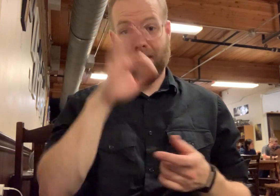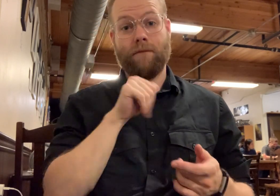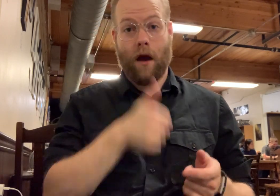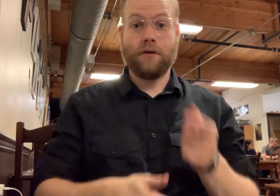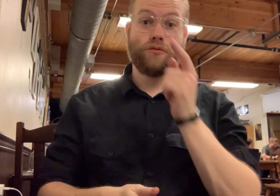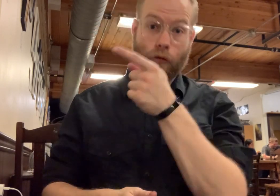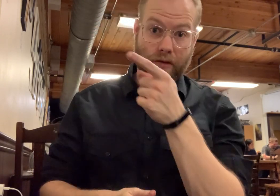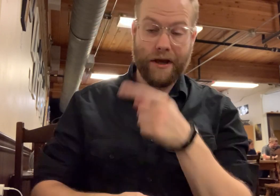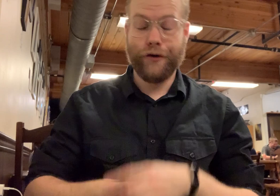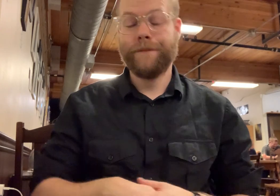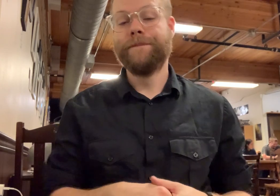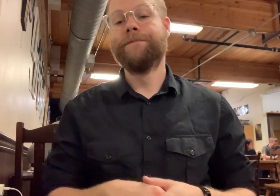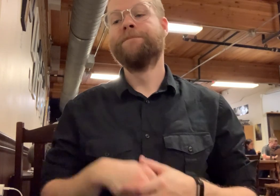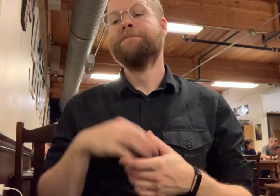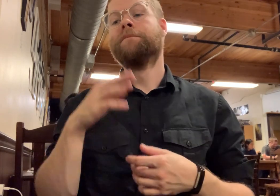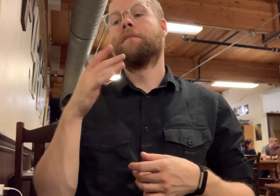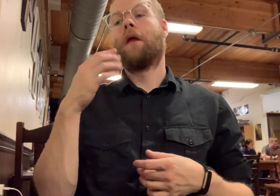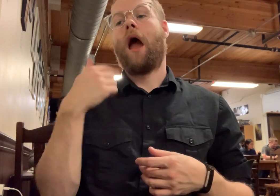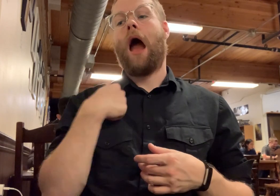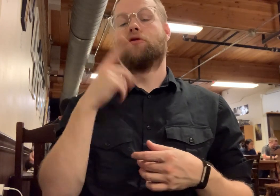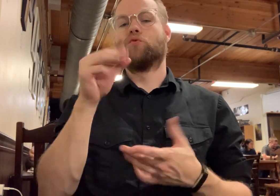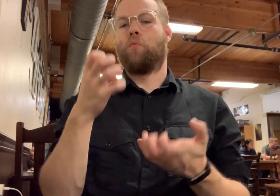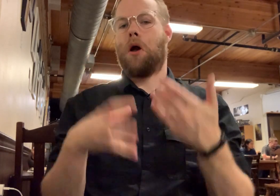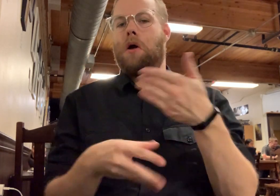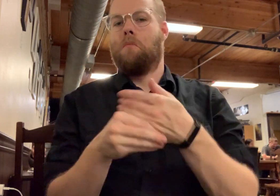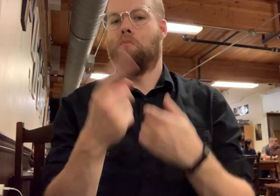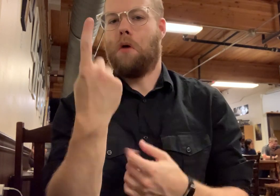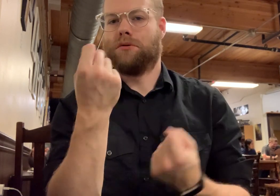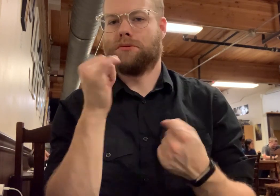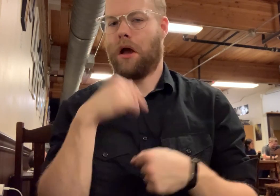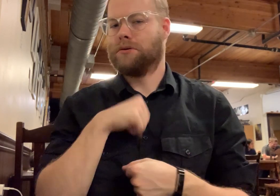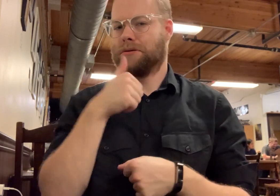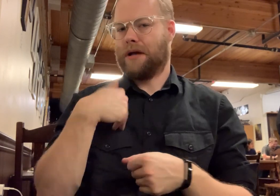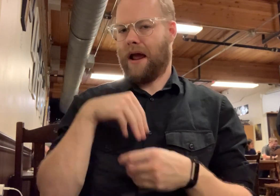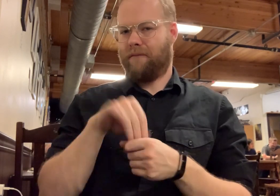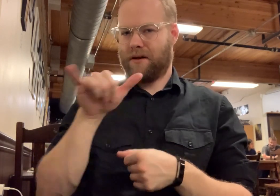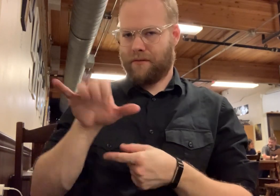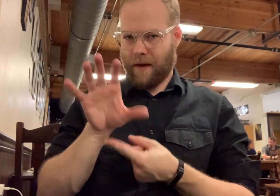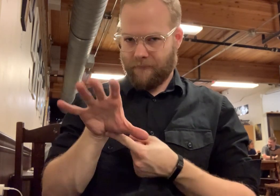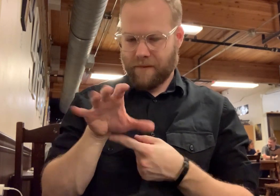If not, it's over there. I do want to add one sign that I didn't have in that video.